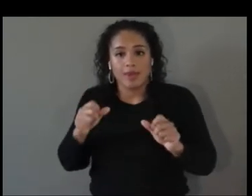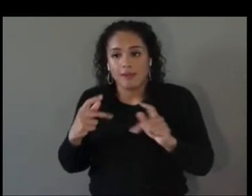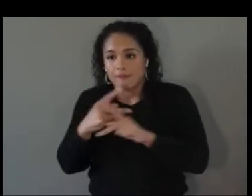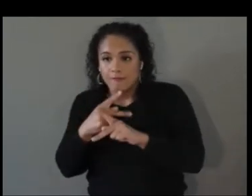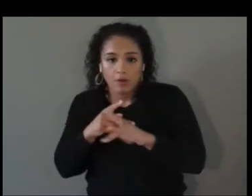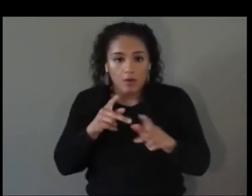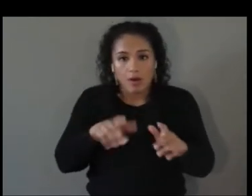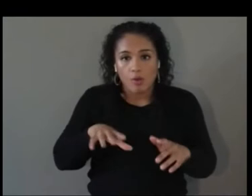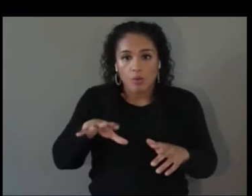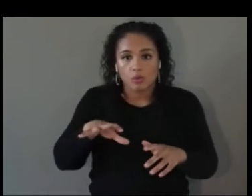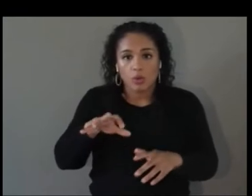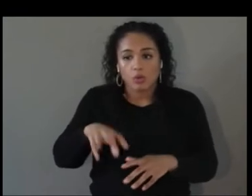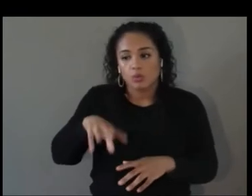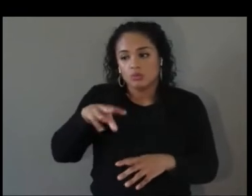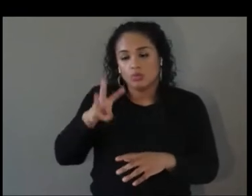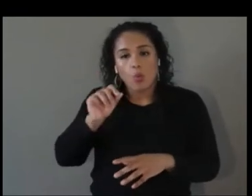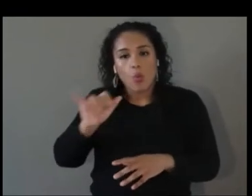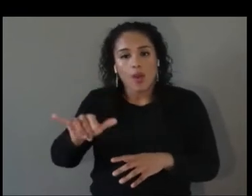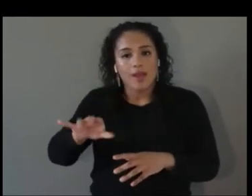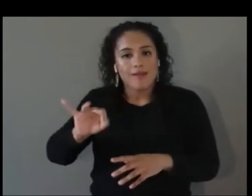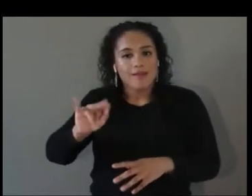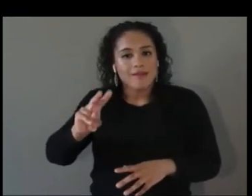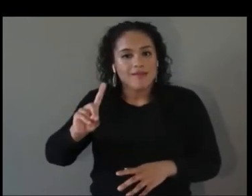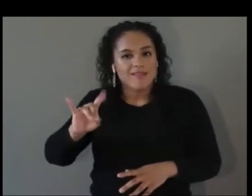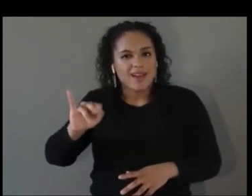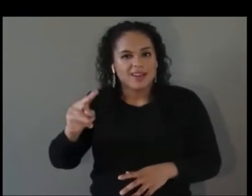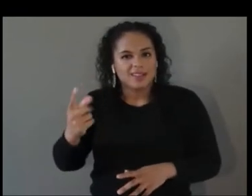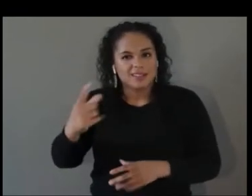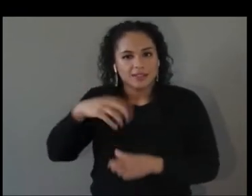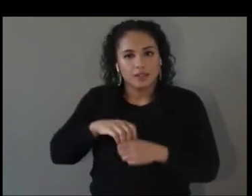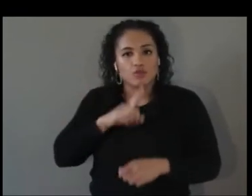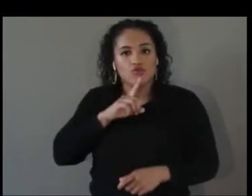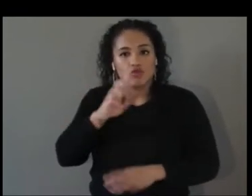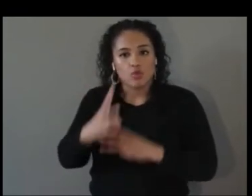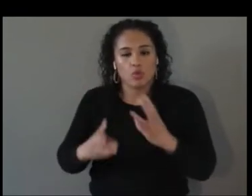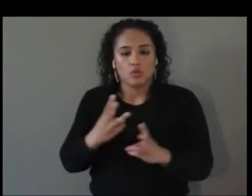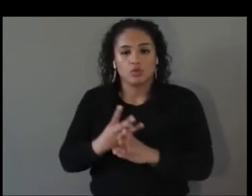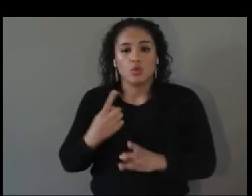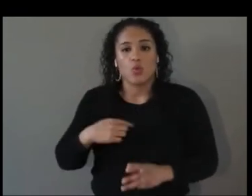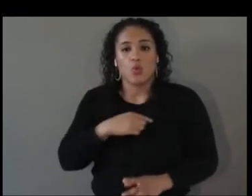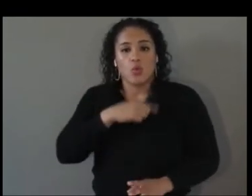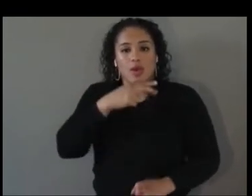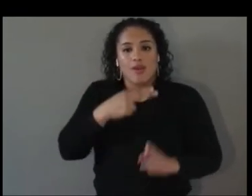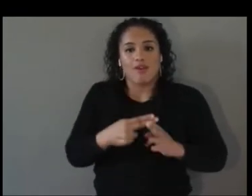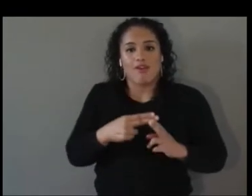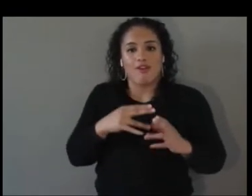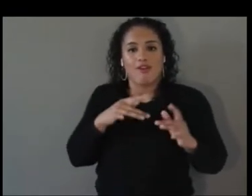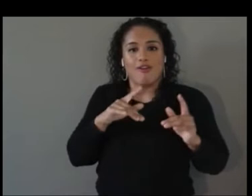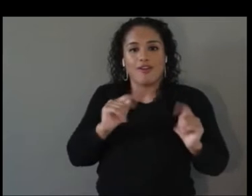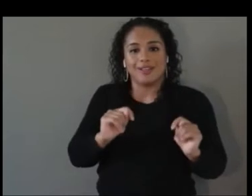reality, as a new category of augmented reality, where we're trying to design really useful